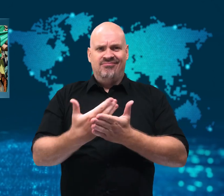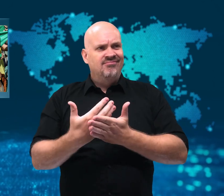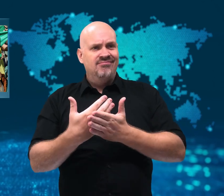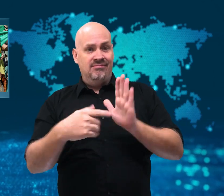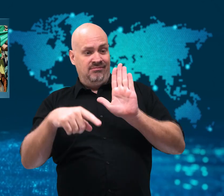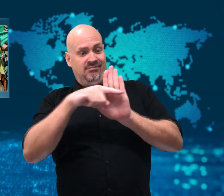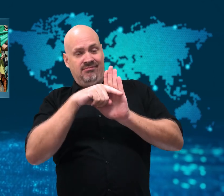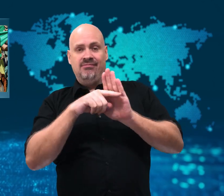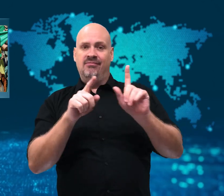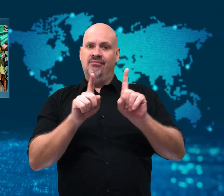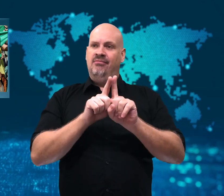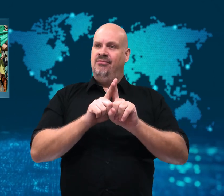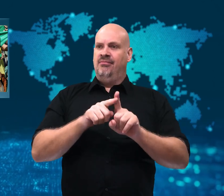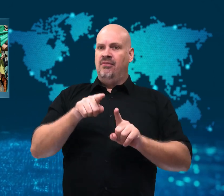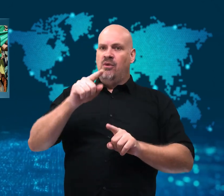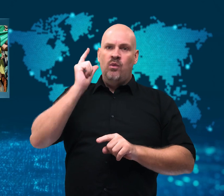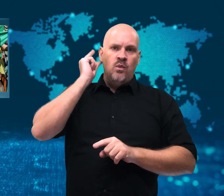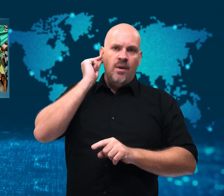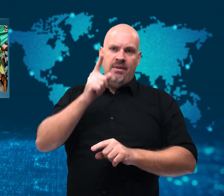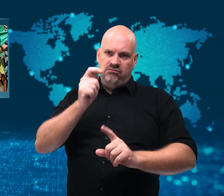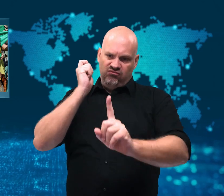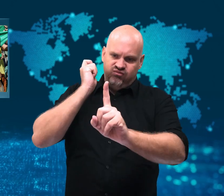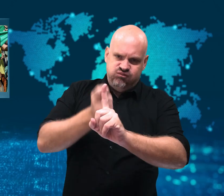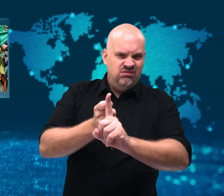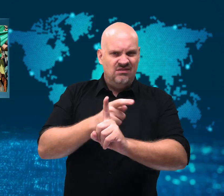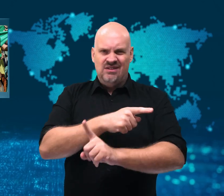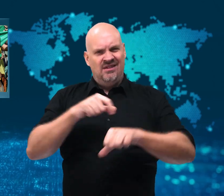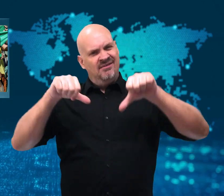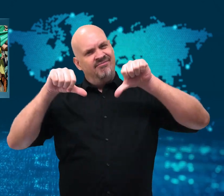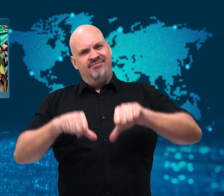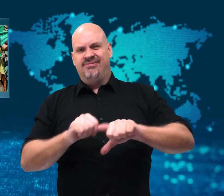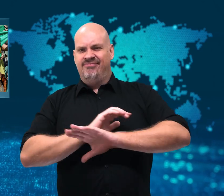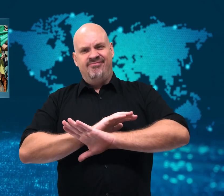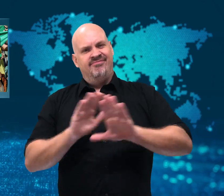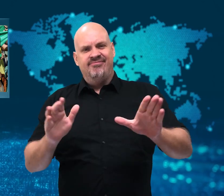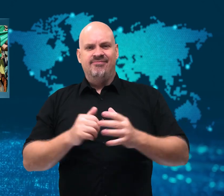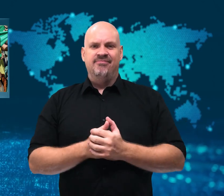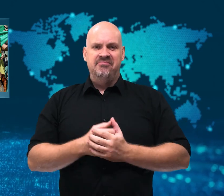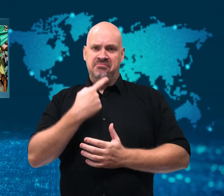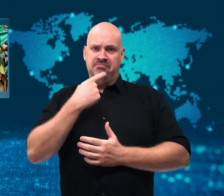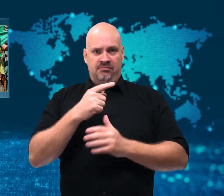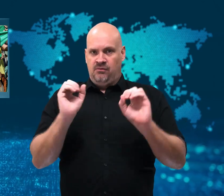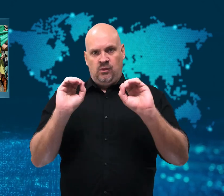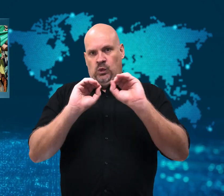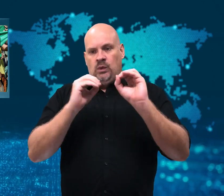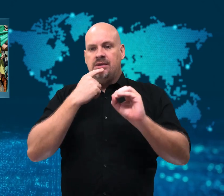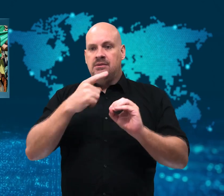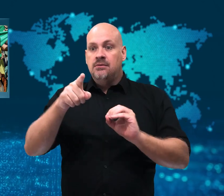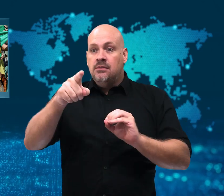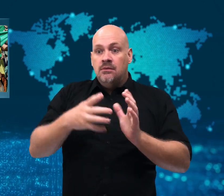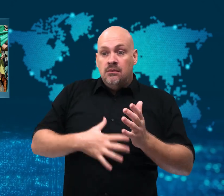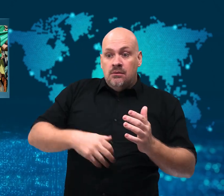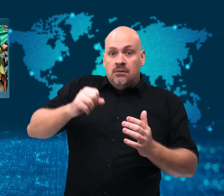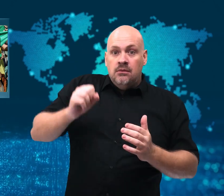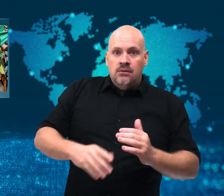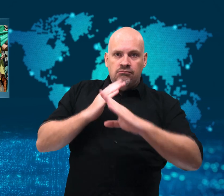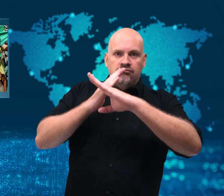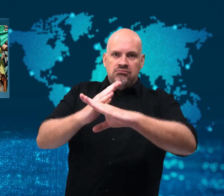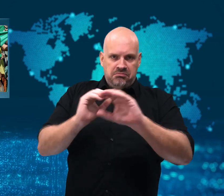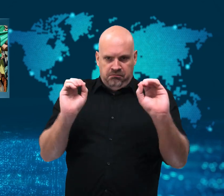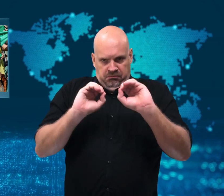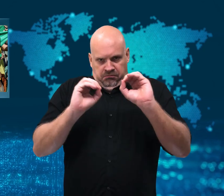declared the law unconstitutional since the federal Constitution